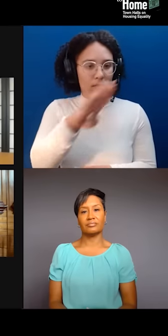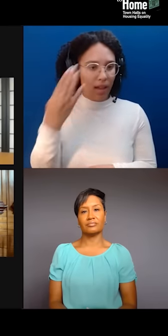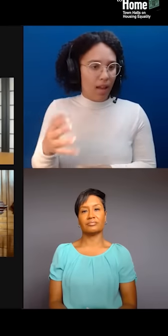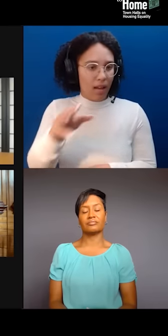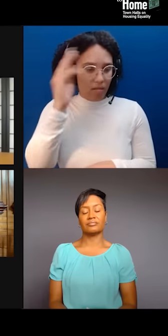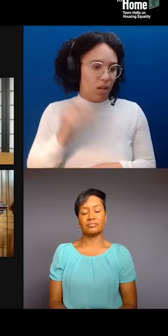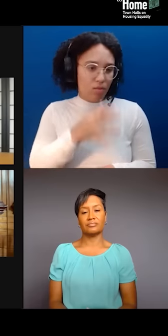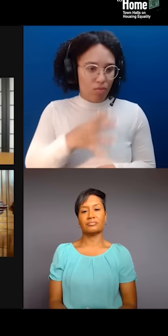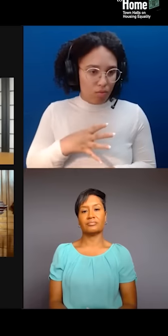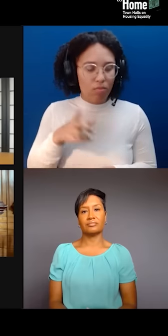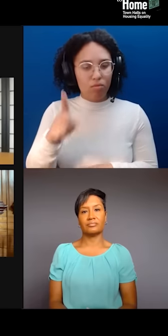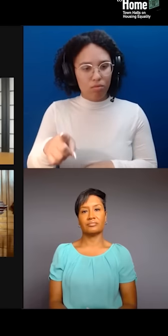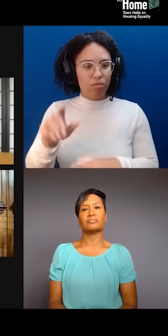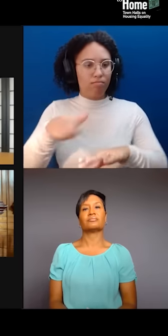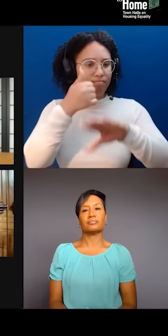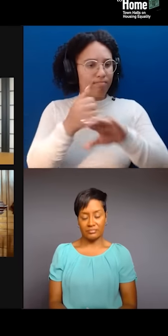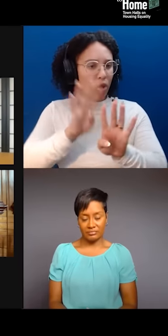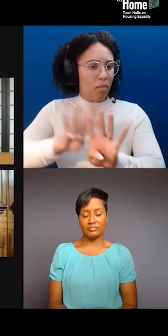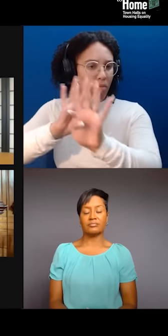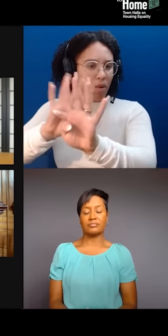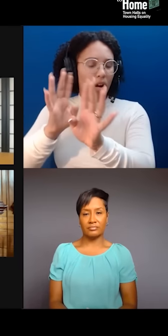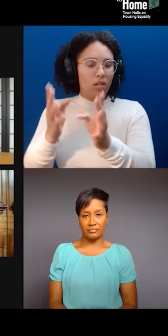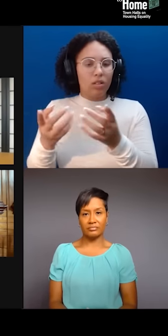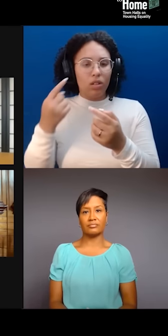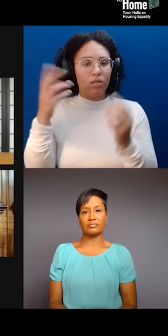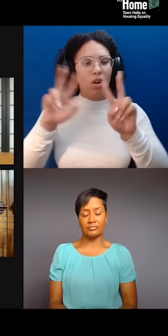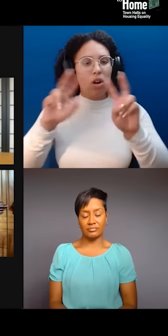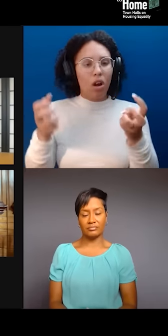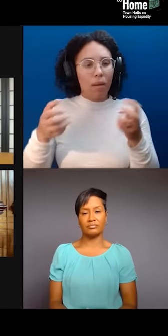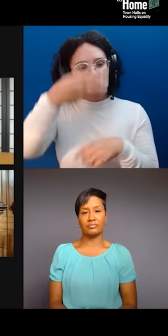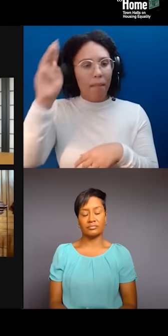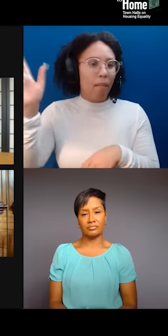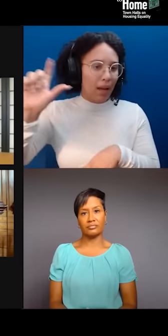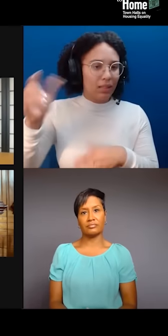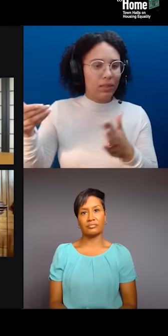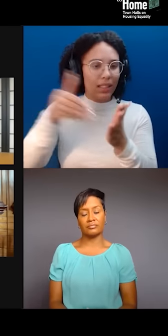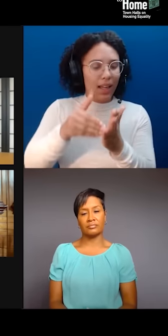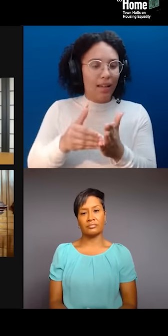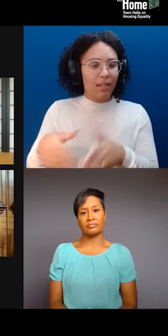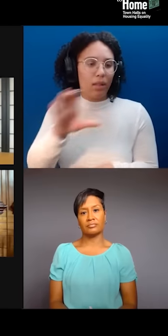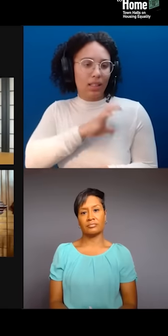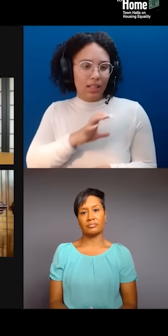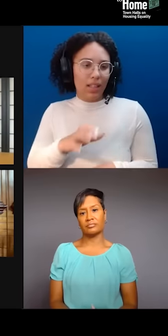titled "Muslims Against Police Brutality." Among other accomplishments, the march disrupted mainstream narratives